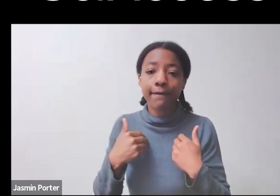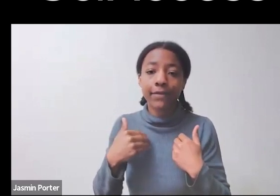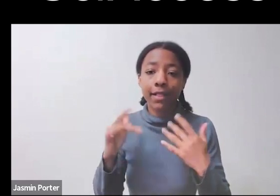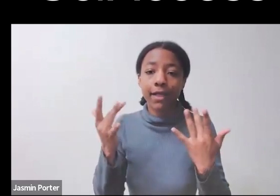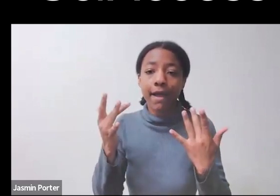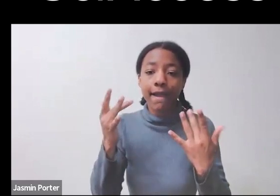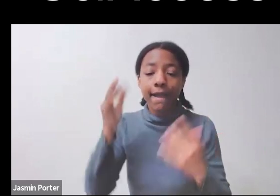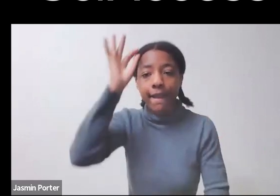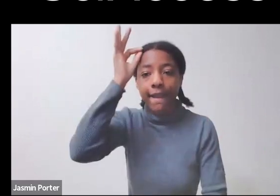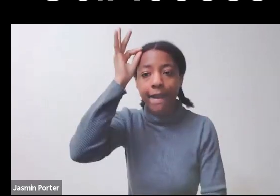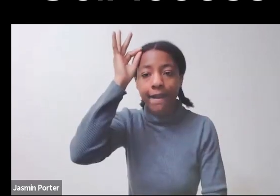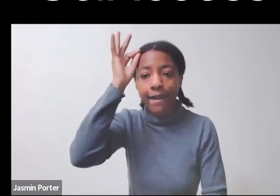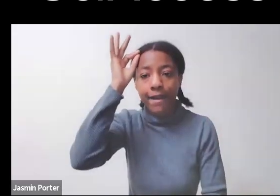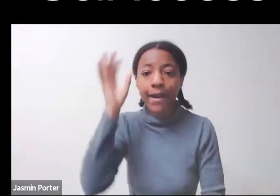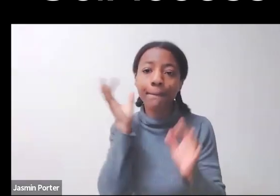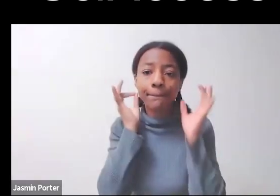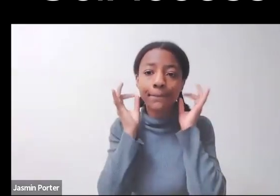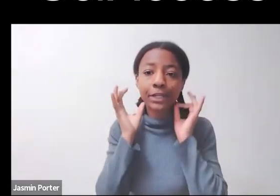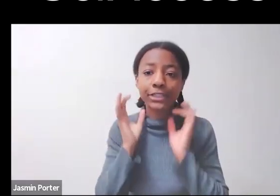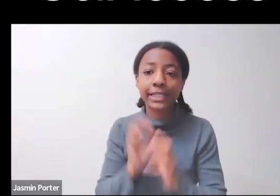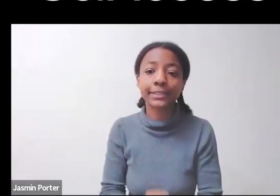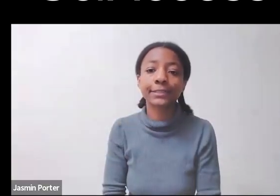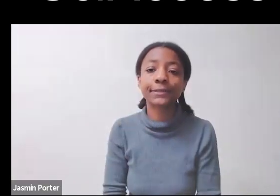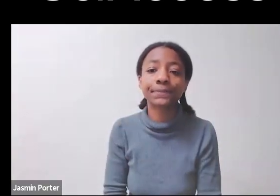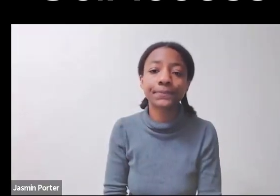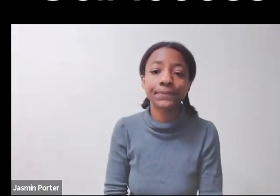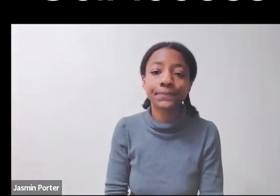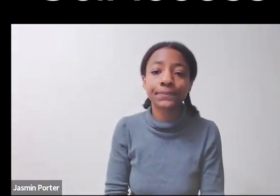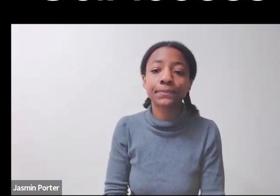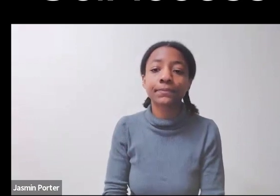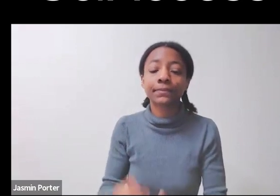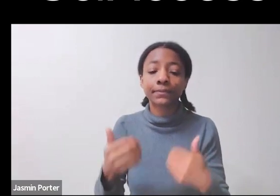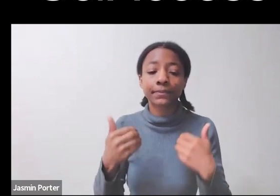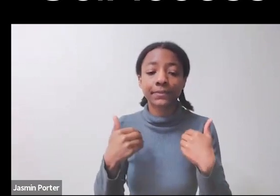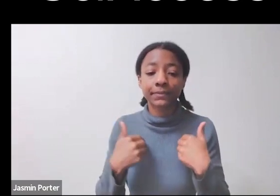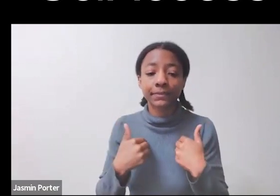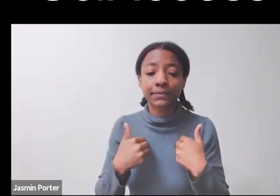On the slide, I put a number of different non-apparent disabilities.